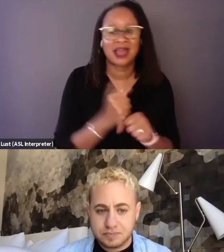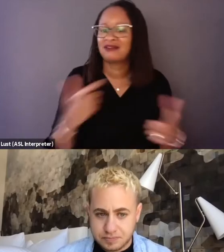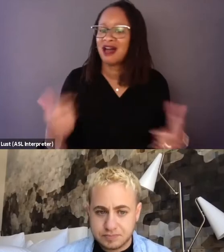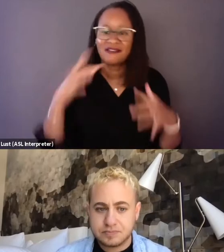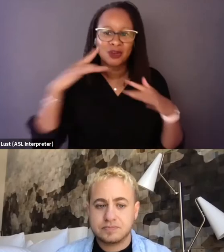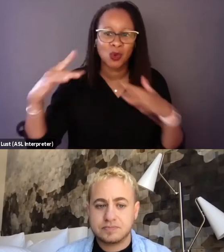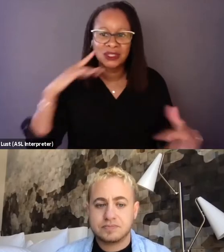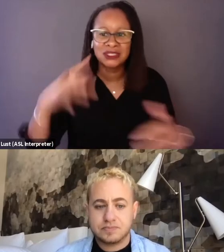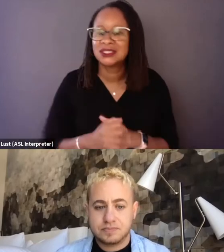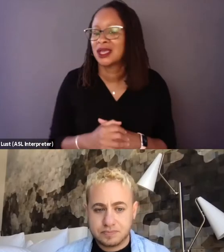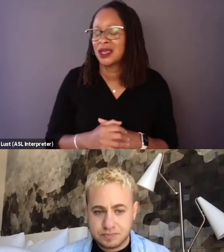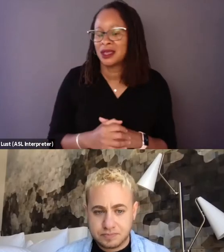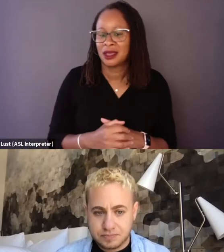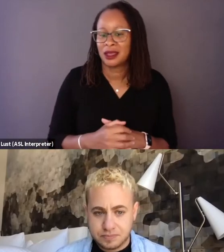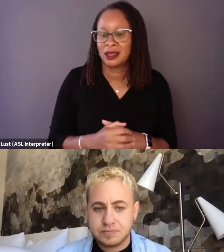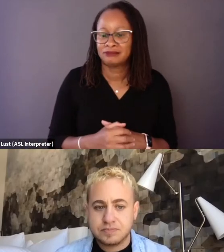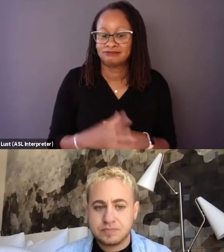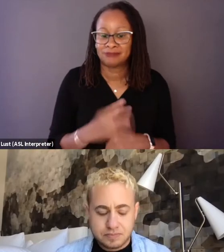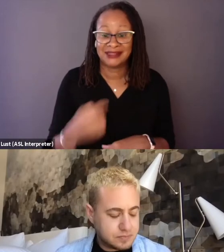And I think Ngozi,